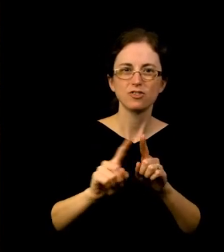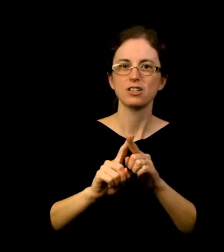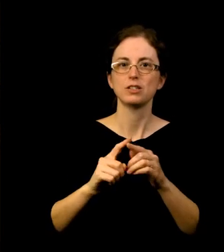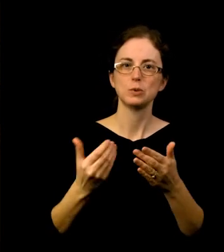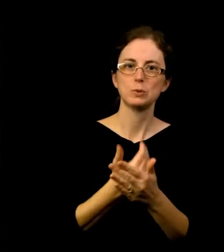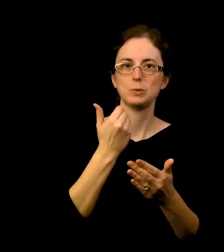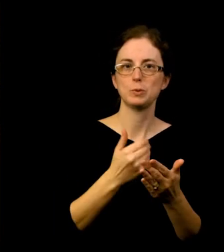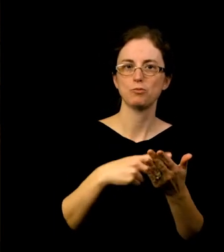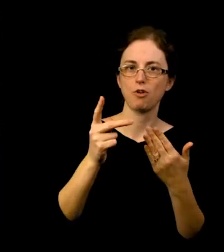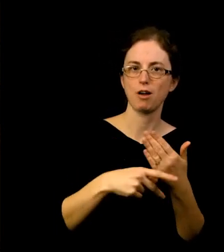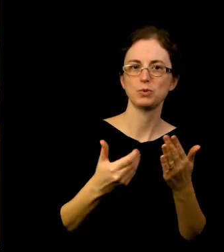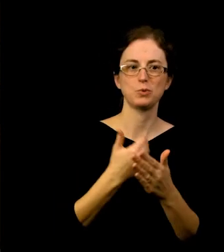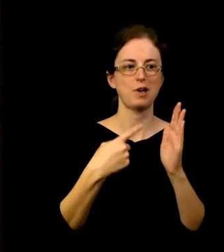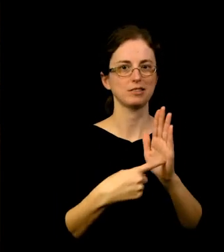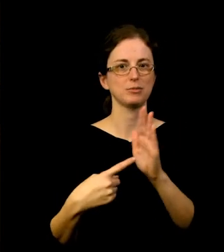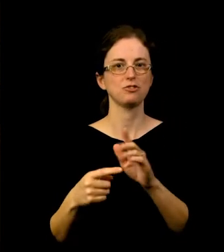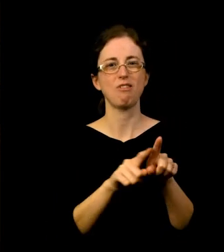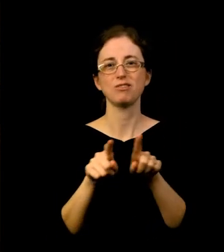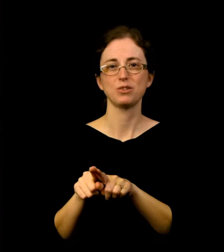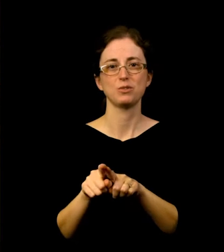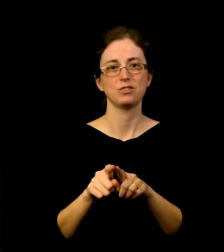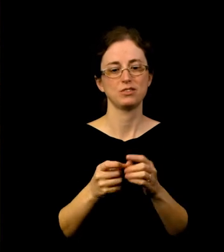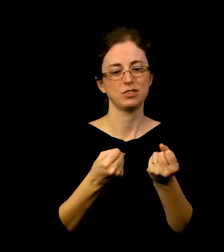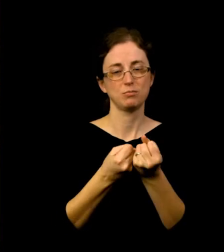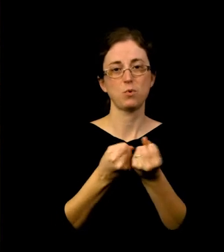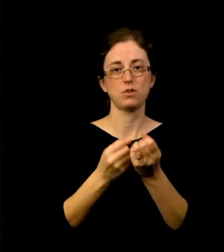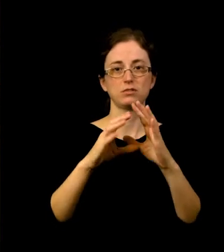while also supporting the arts ecosystem, with initiatives like the Artist Fund.